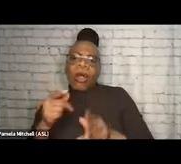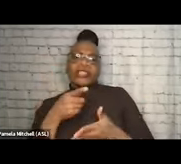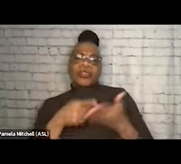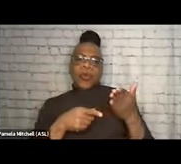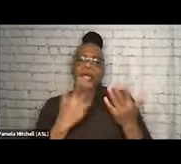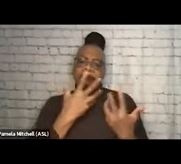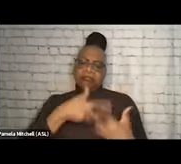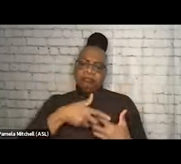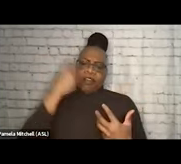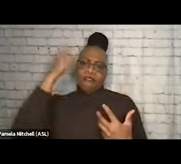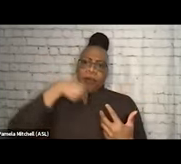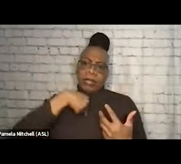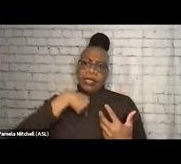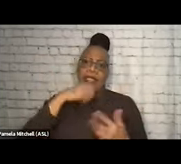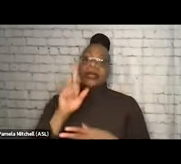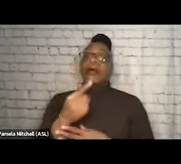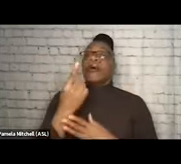So one example of that is